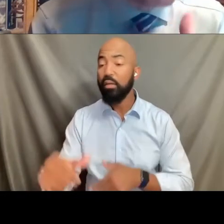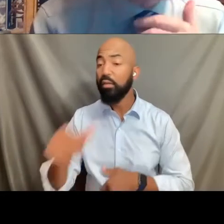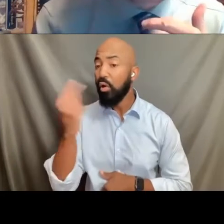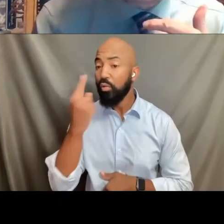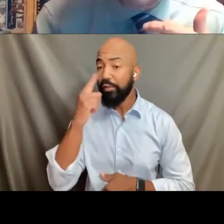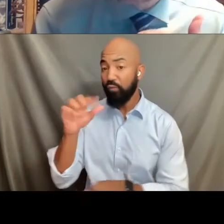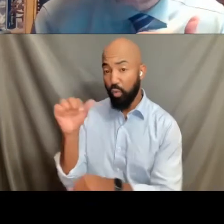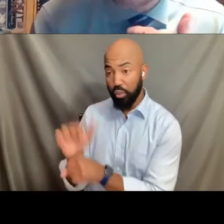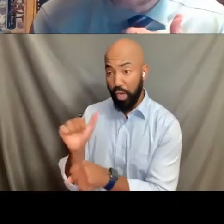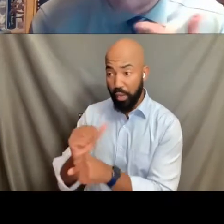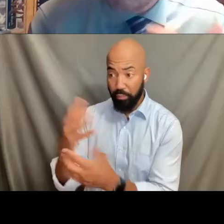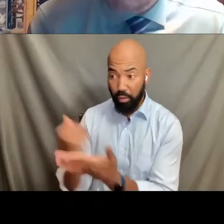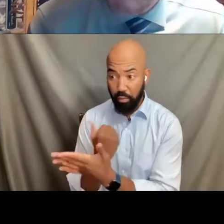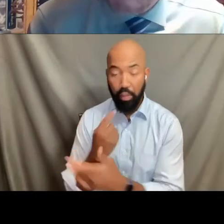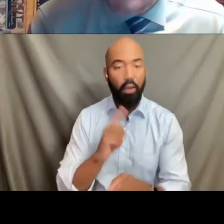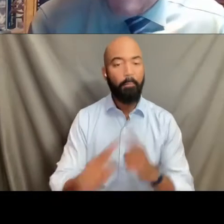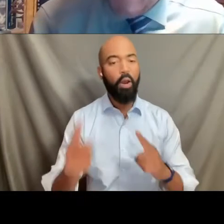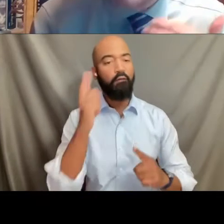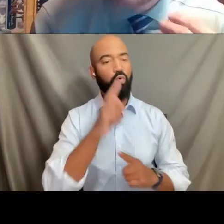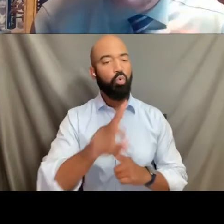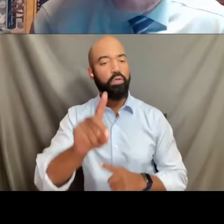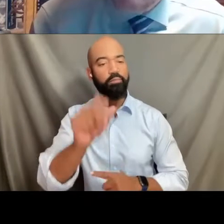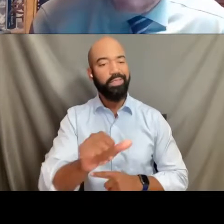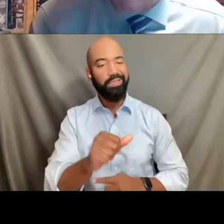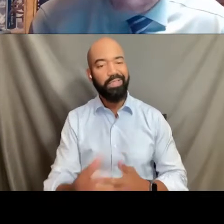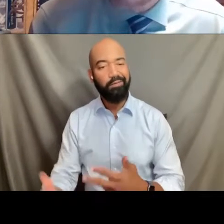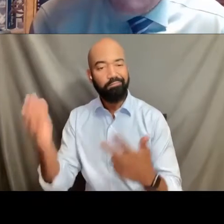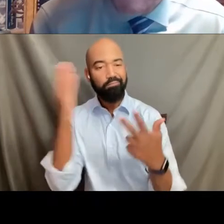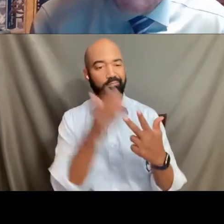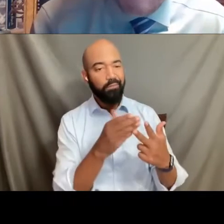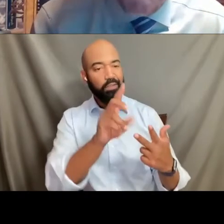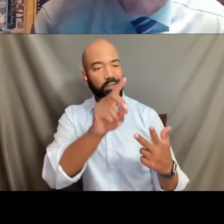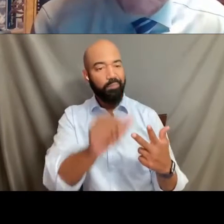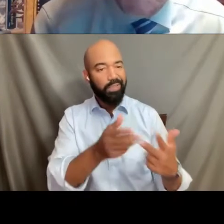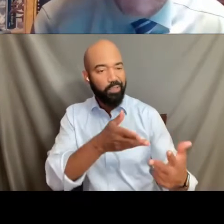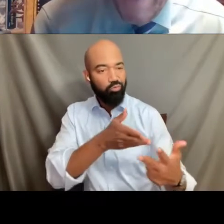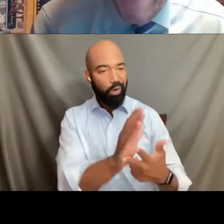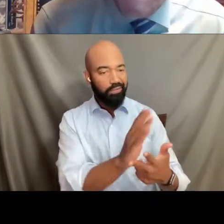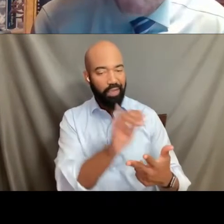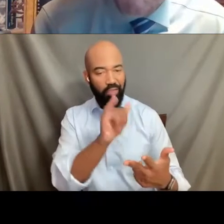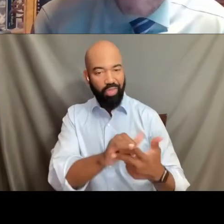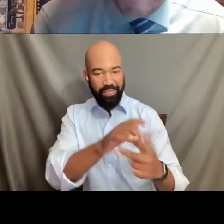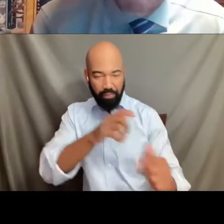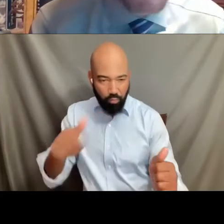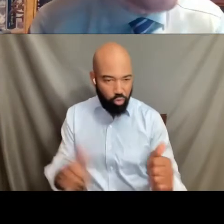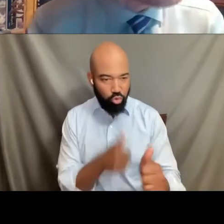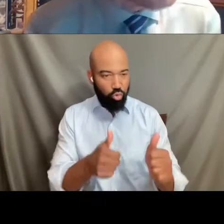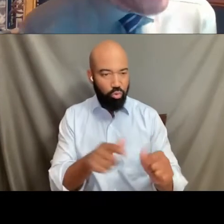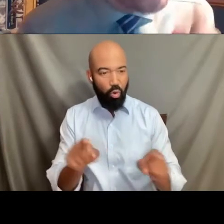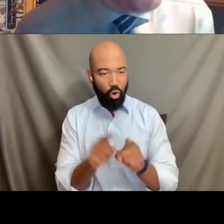but also when it comes to disability and disability rights being pursued and promoted.